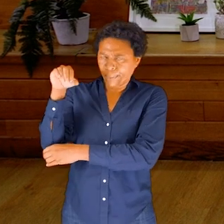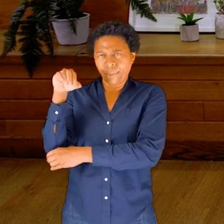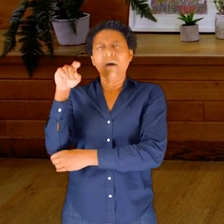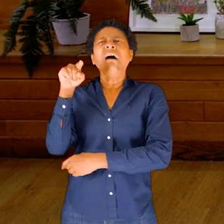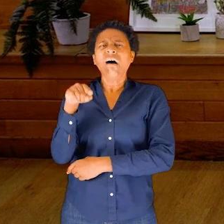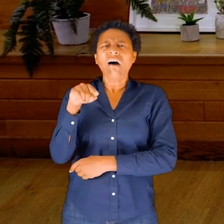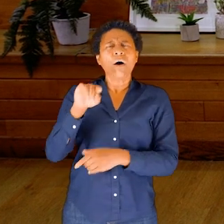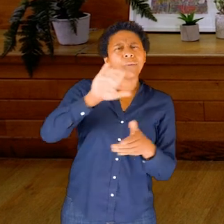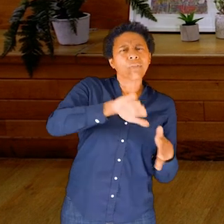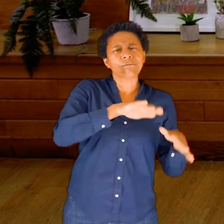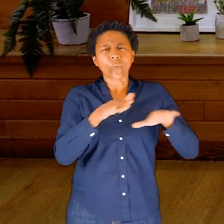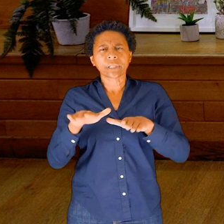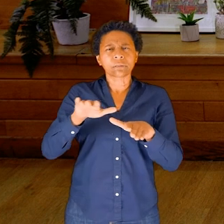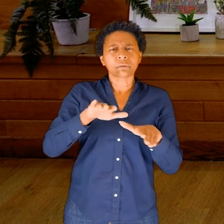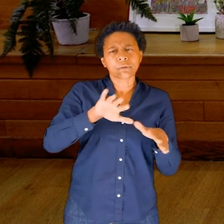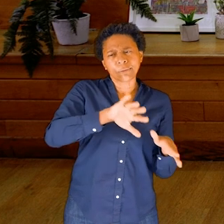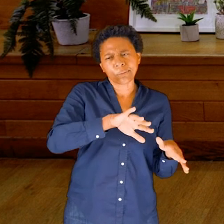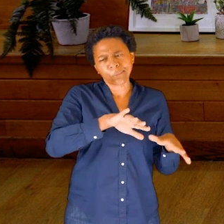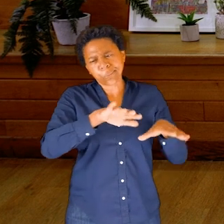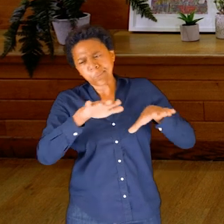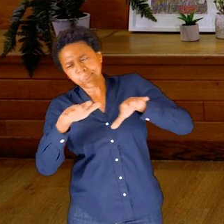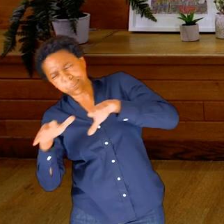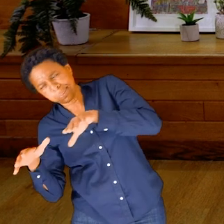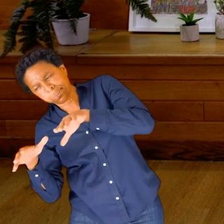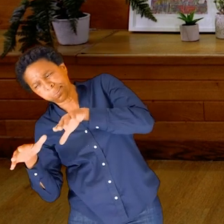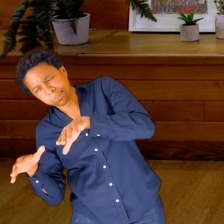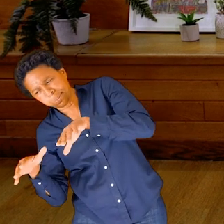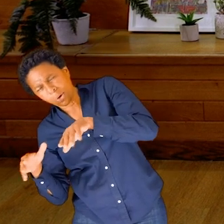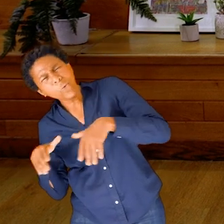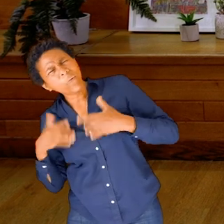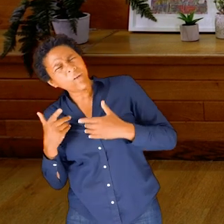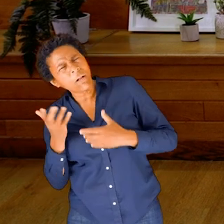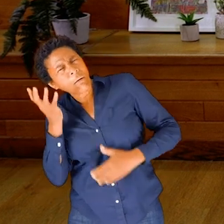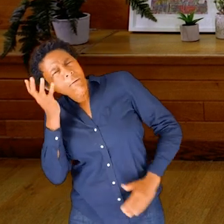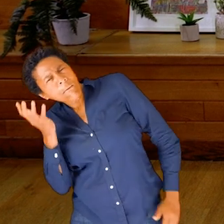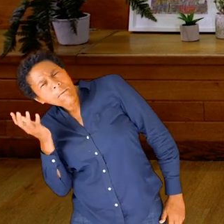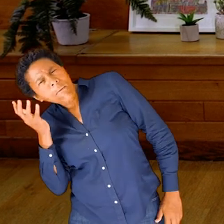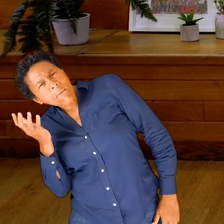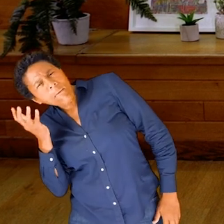So as you tilt your head from side to side, perhaps you have a feeling of